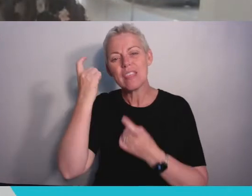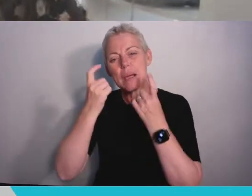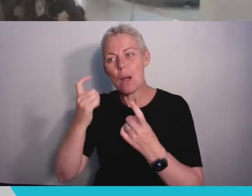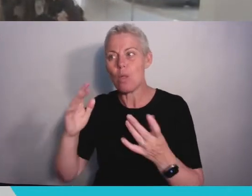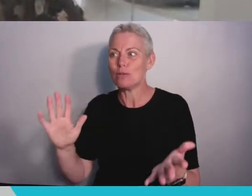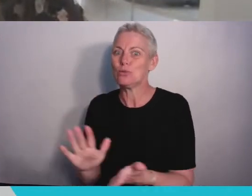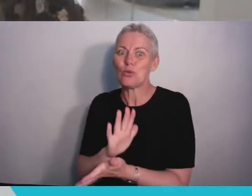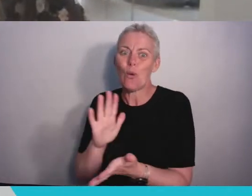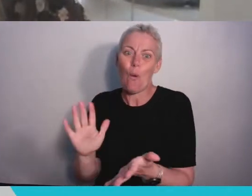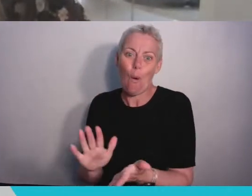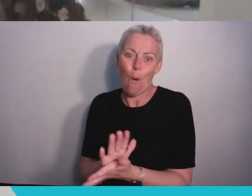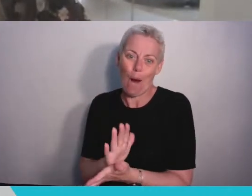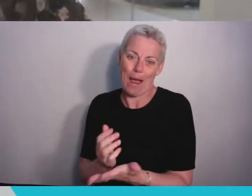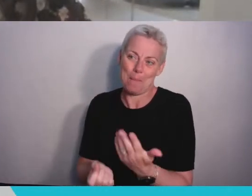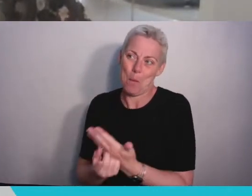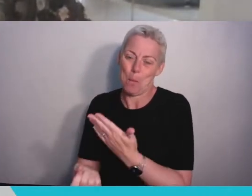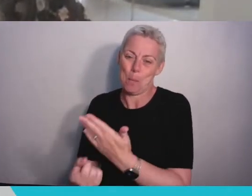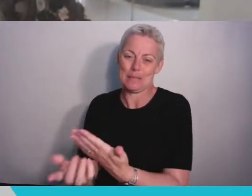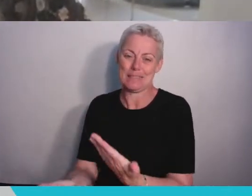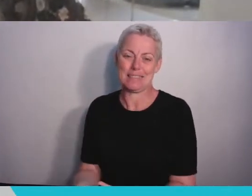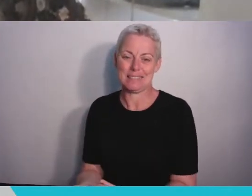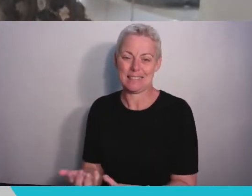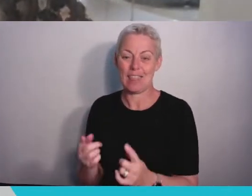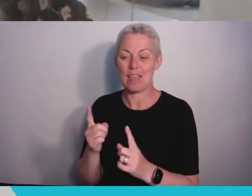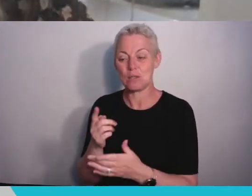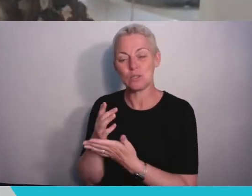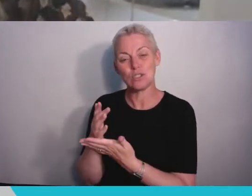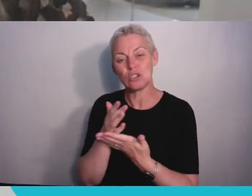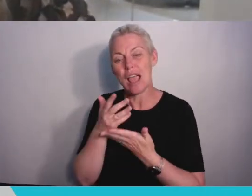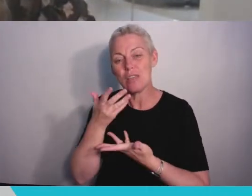and share the stories with your family that made you laugh. These are the memories that